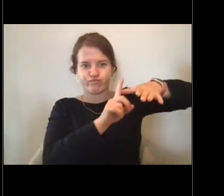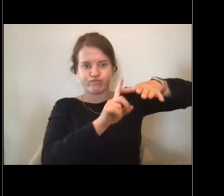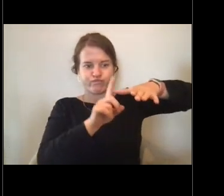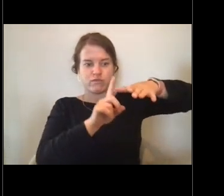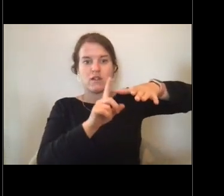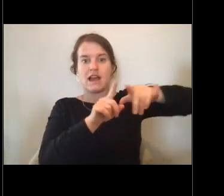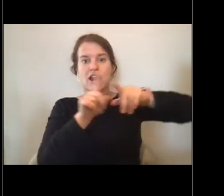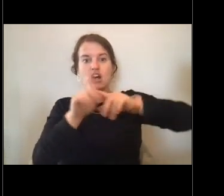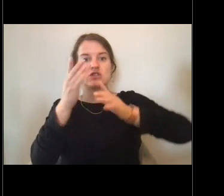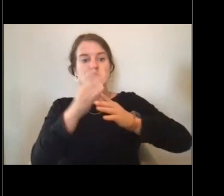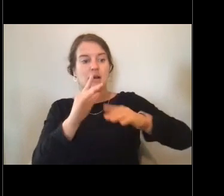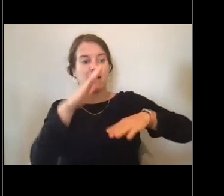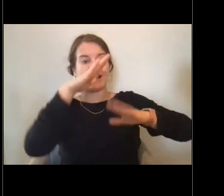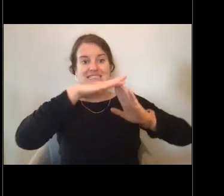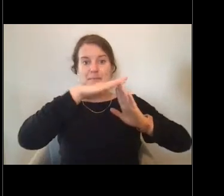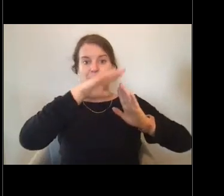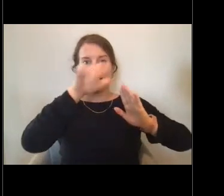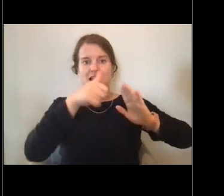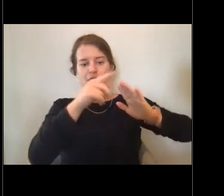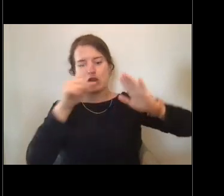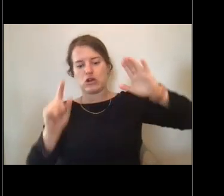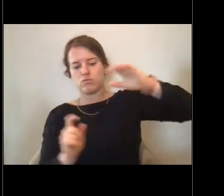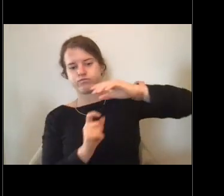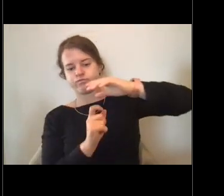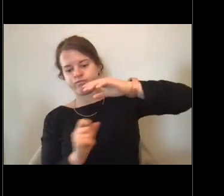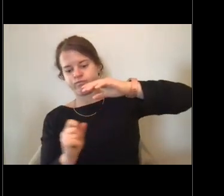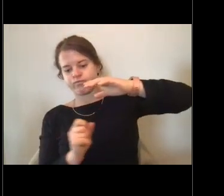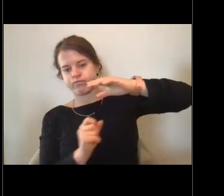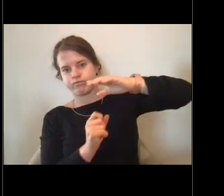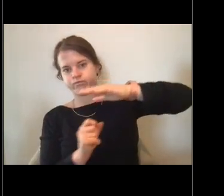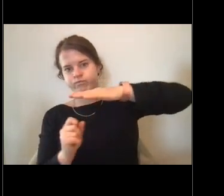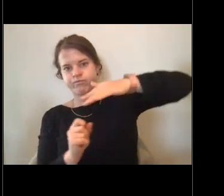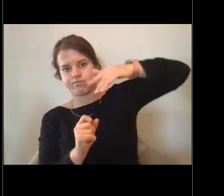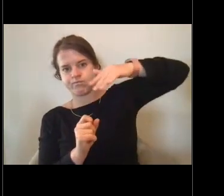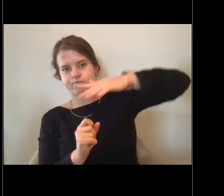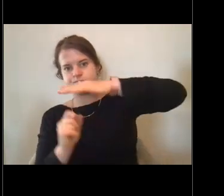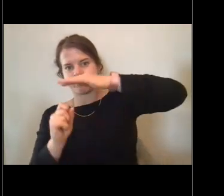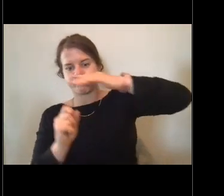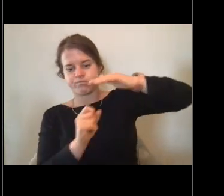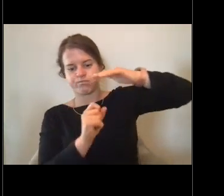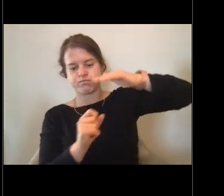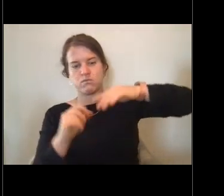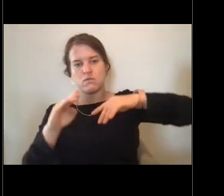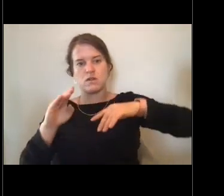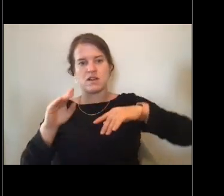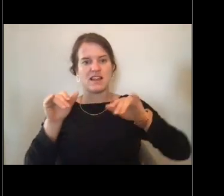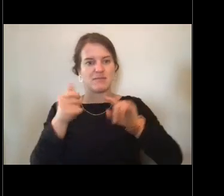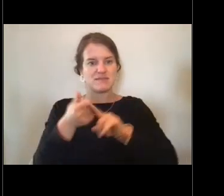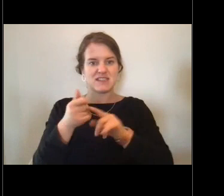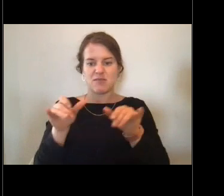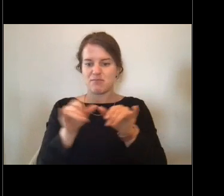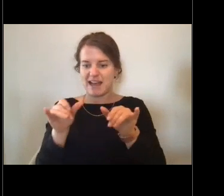the surface of the water. And these moorings are really amazing. They can measure... They can have instruments on them to measure